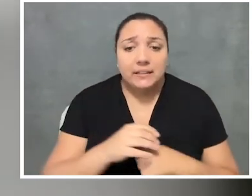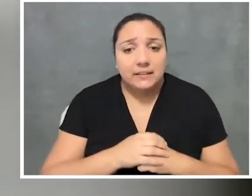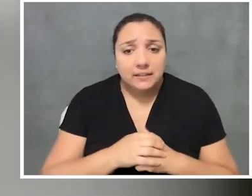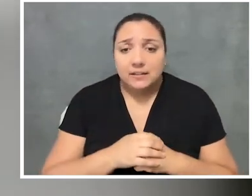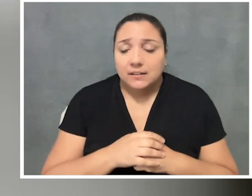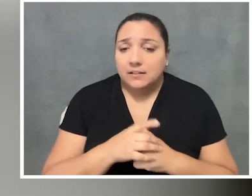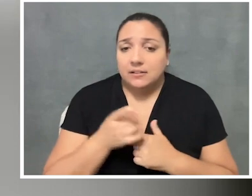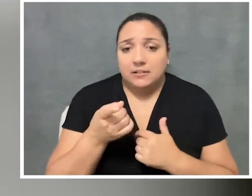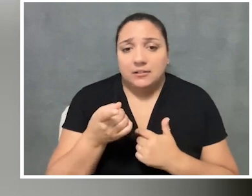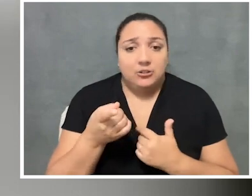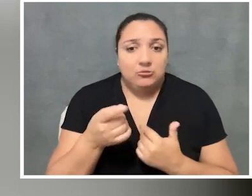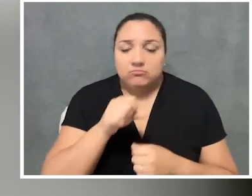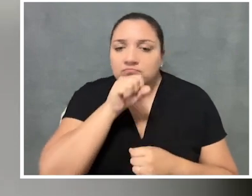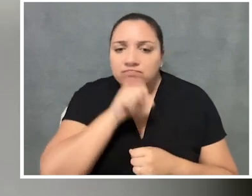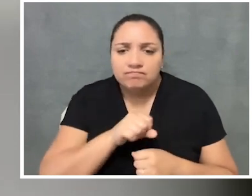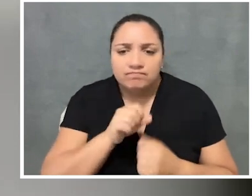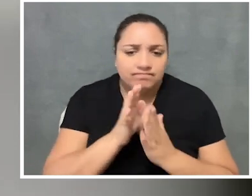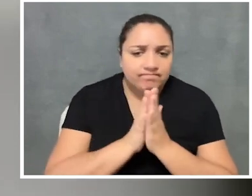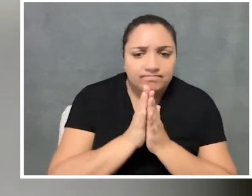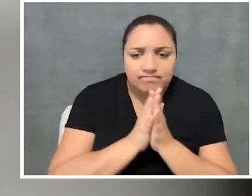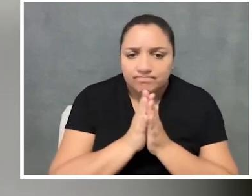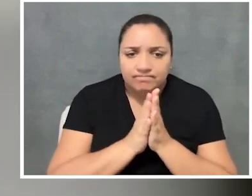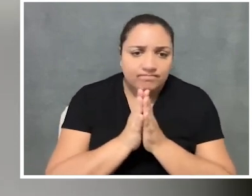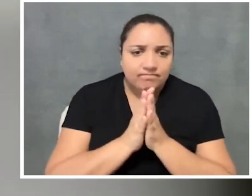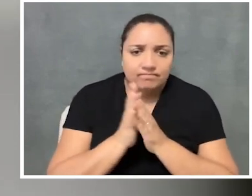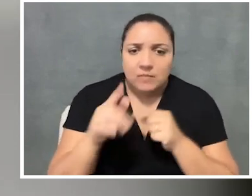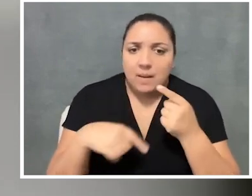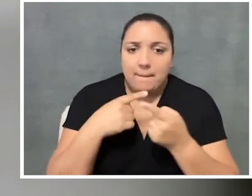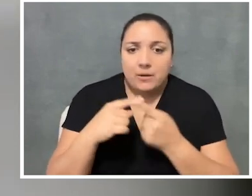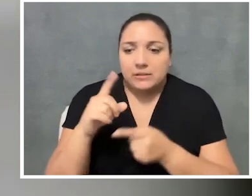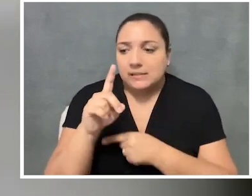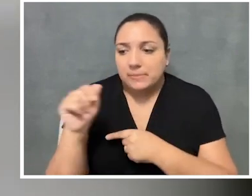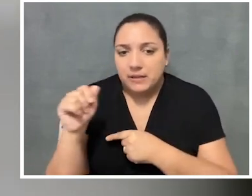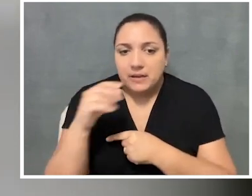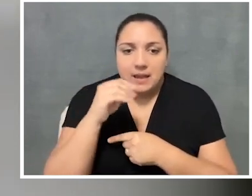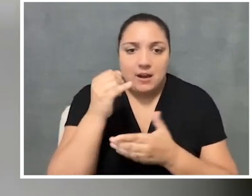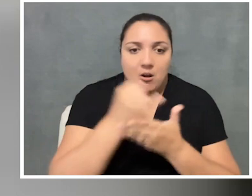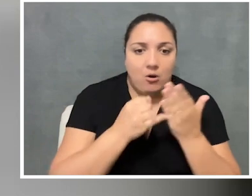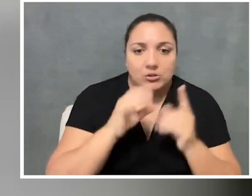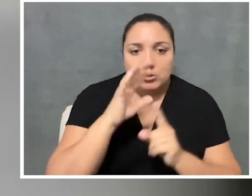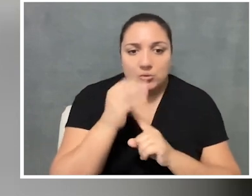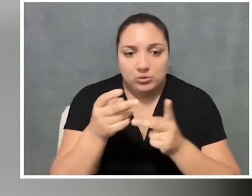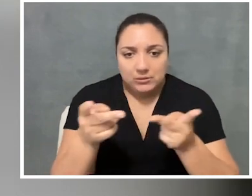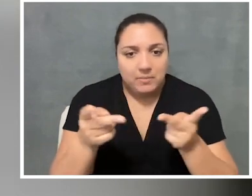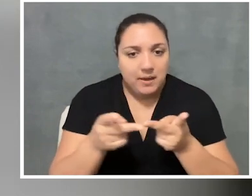and is passionate about disability in the arts and culture space,